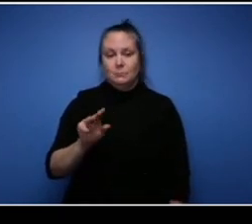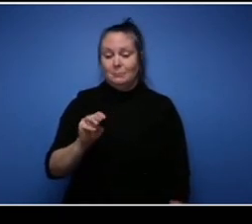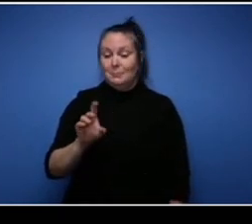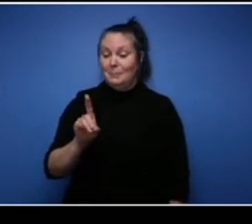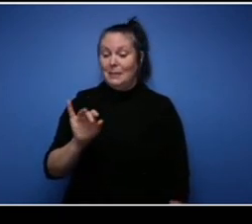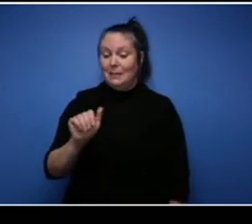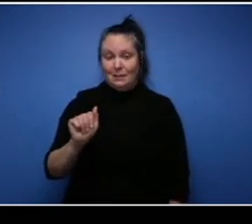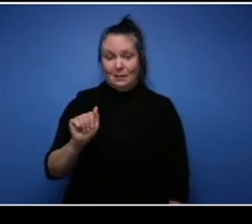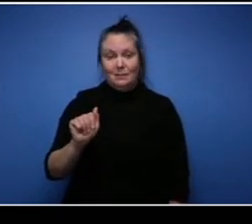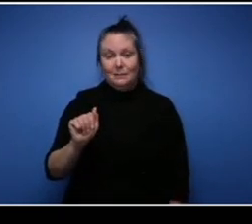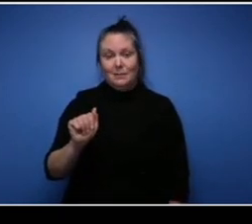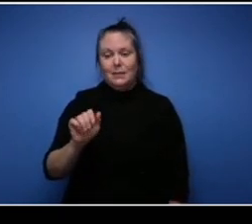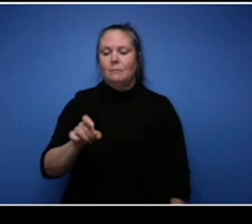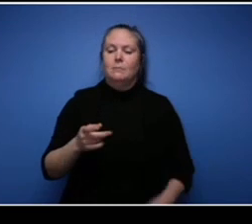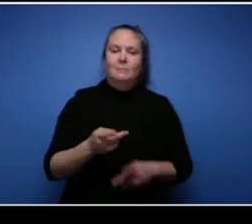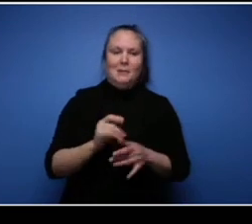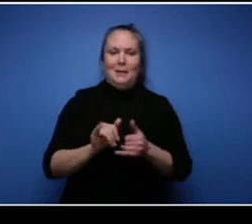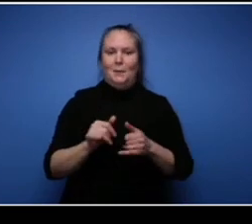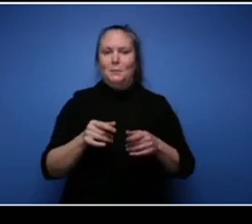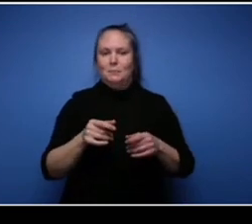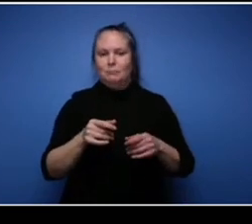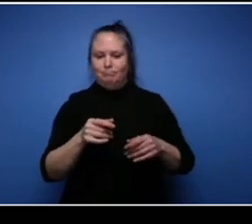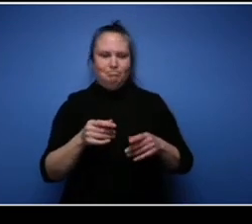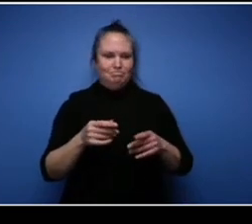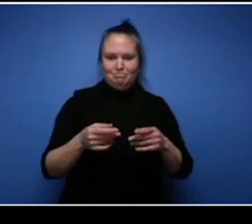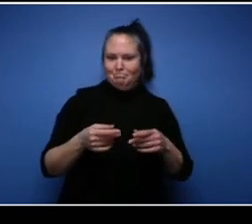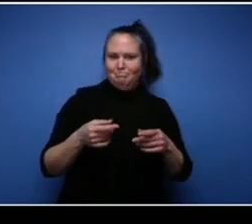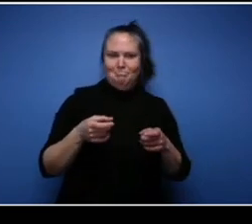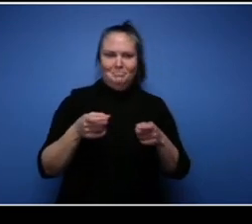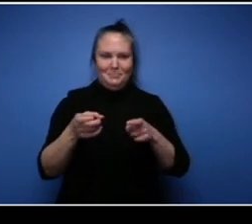because there's a lot people say a lot on social media you got to separate the personal